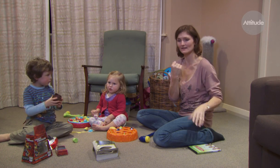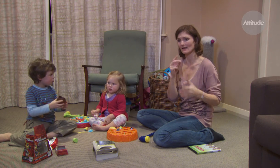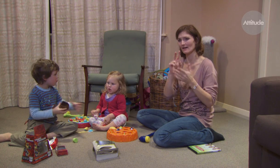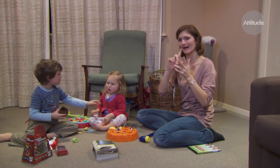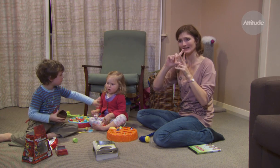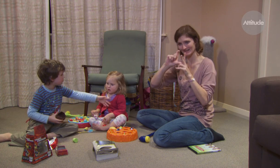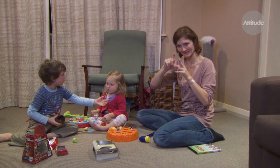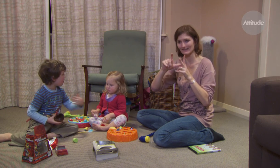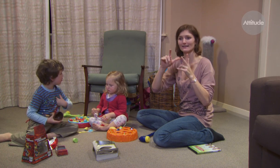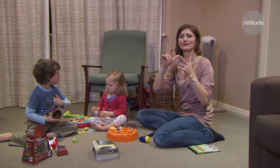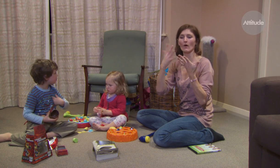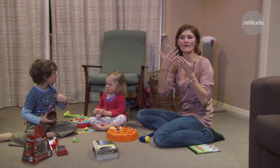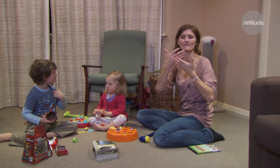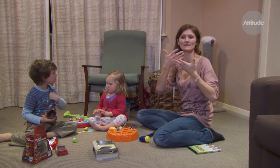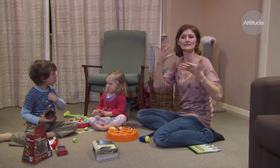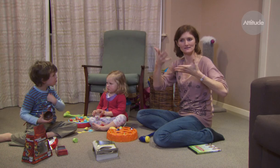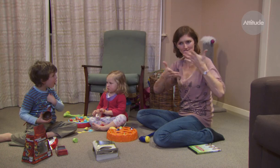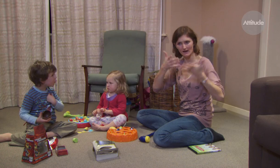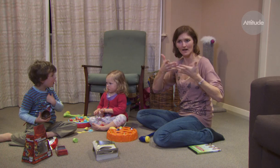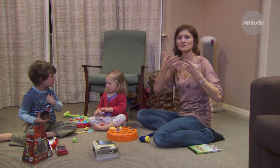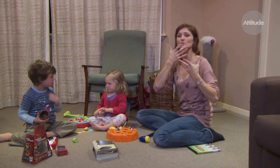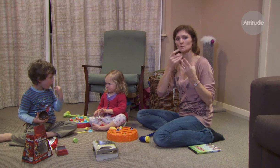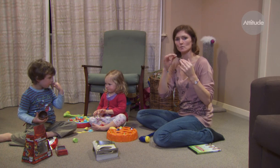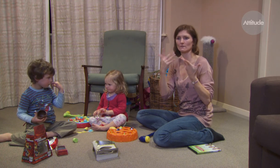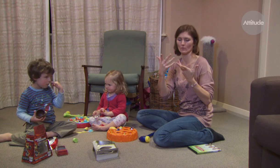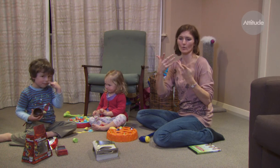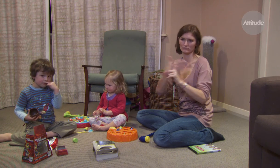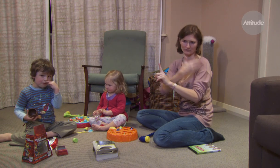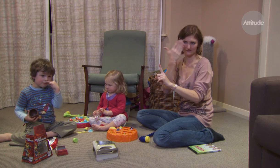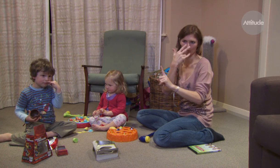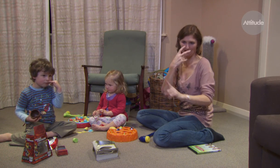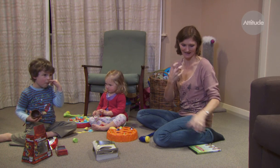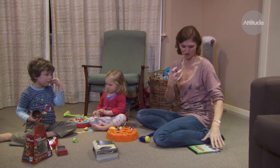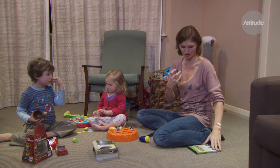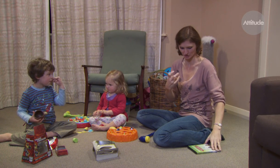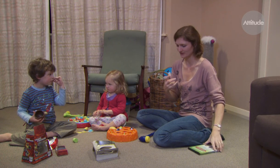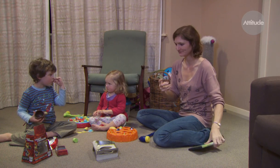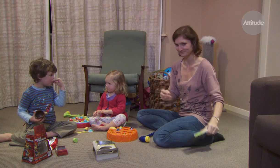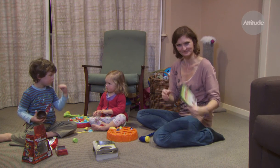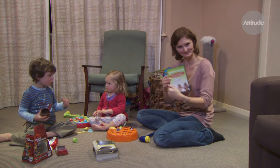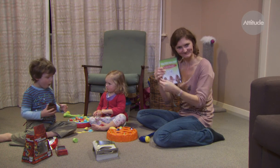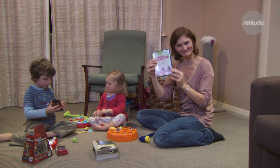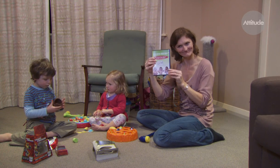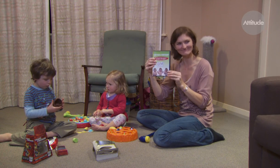a DVD to teach people how to communicate with children of this age.